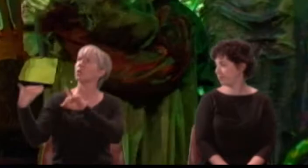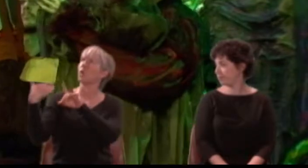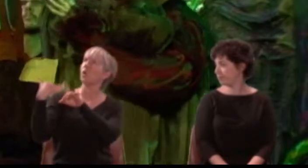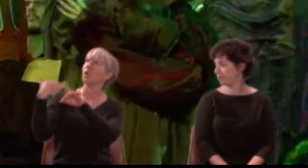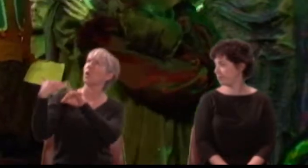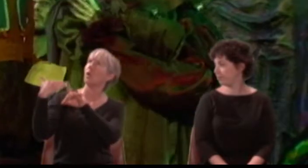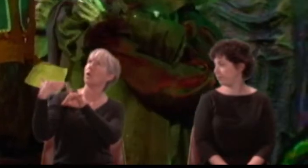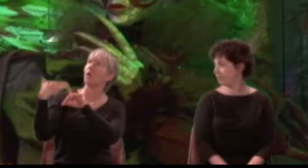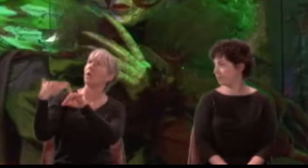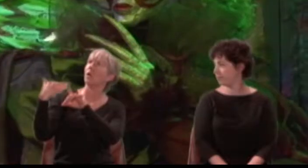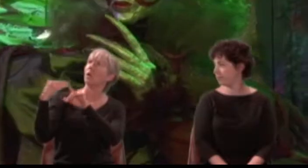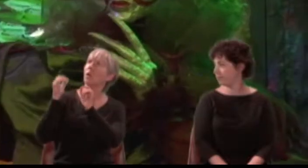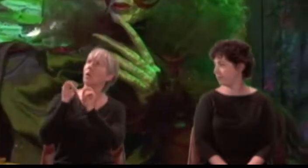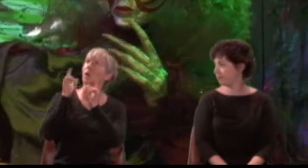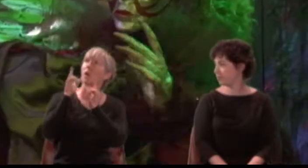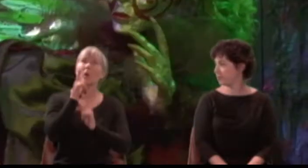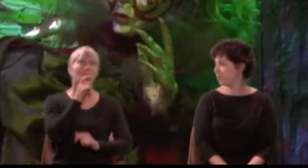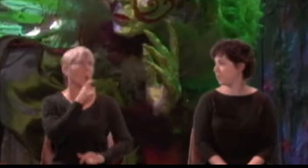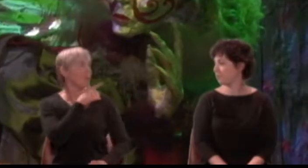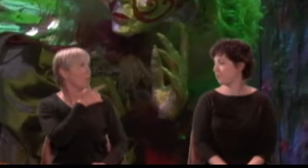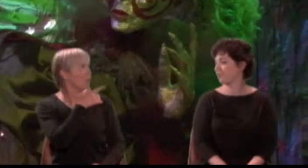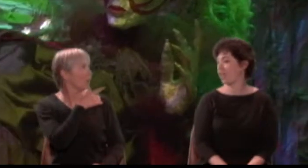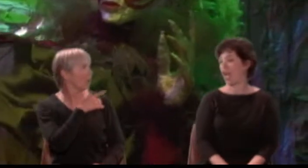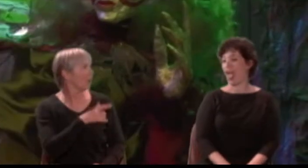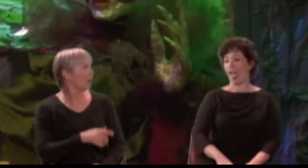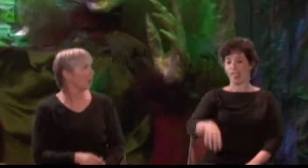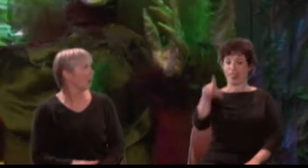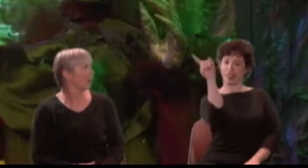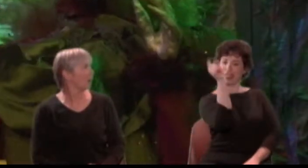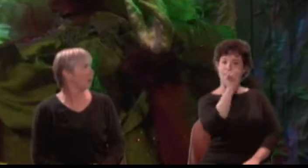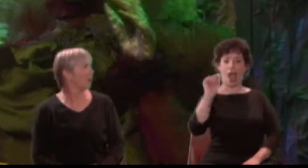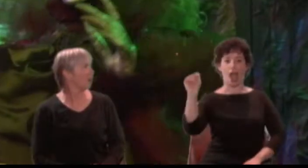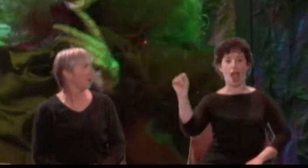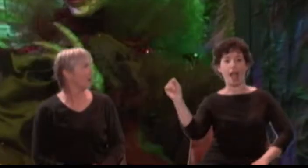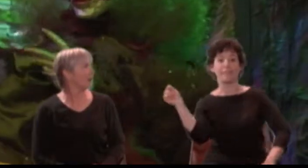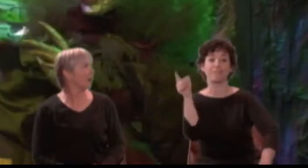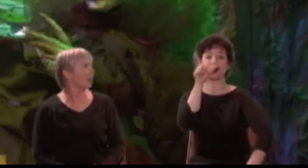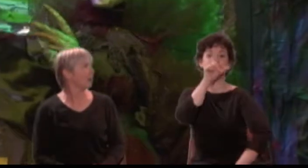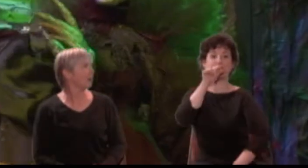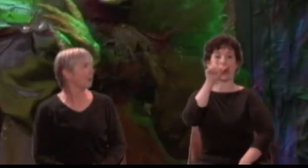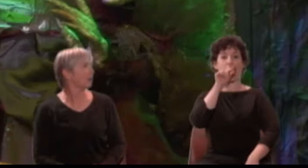Bottom: (sings) The finch, the sparrow, and the lark,